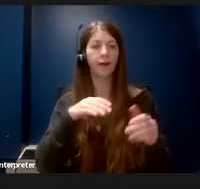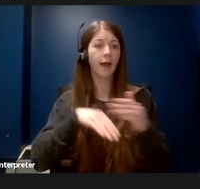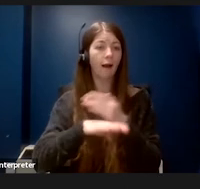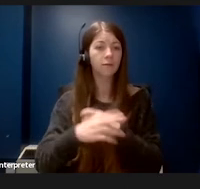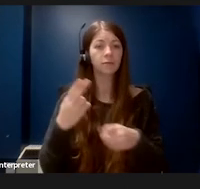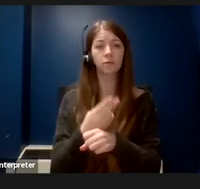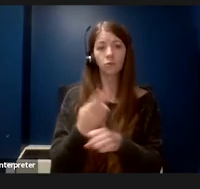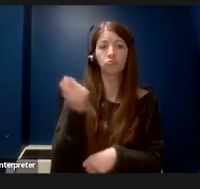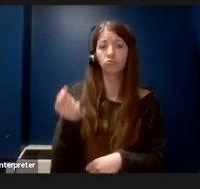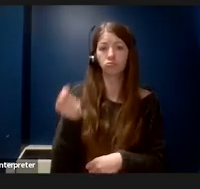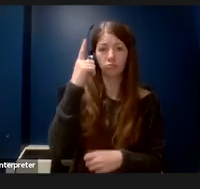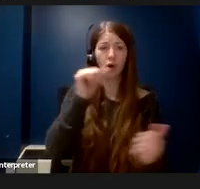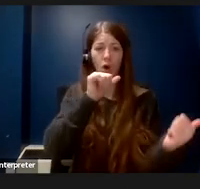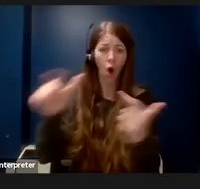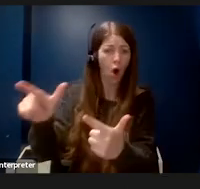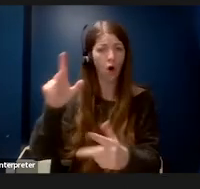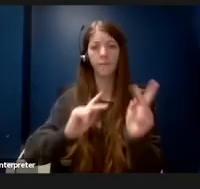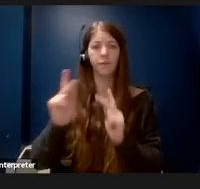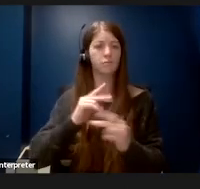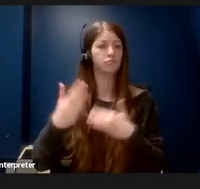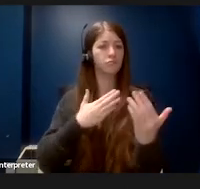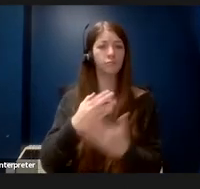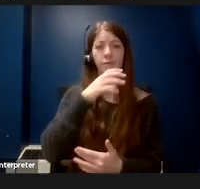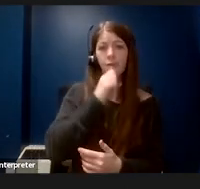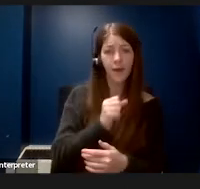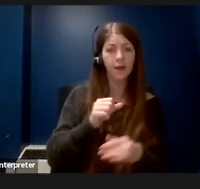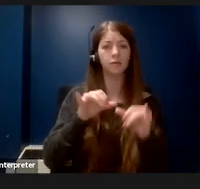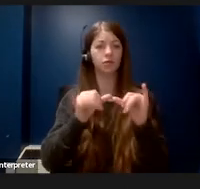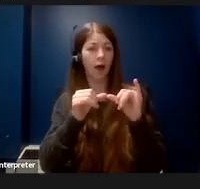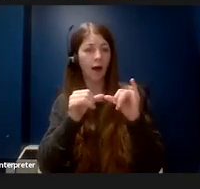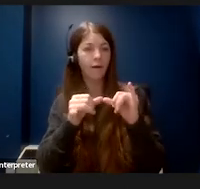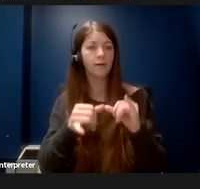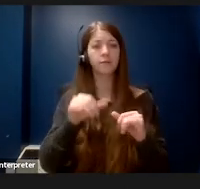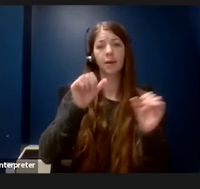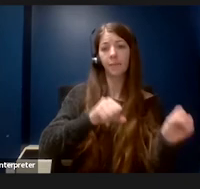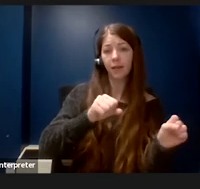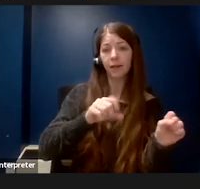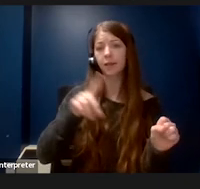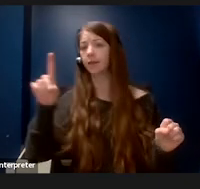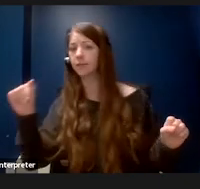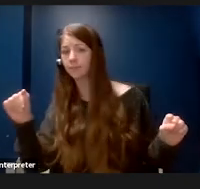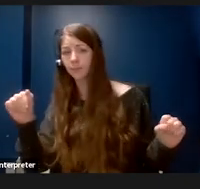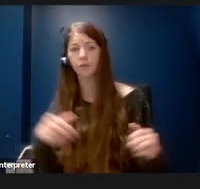by all people regardless of their age, size, ability, or disability. When universal design